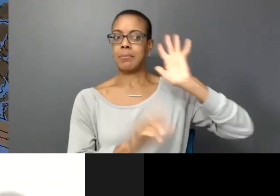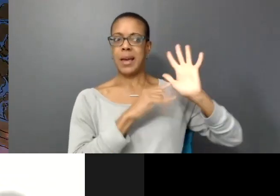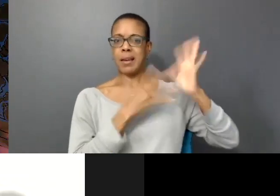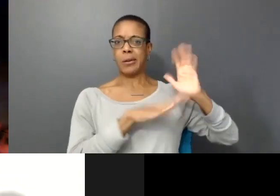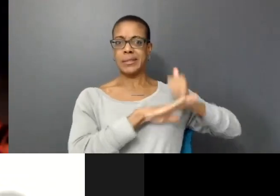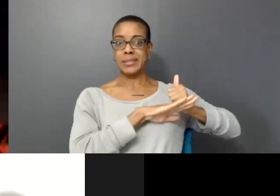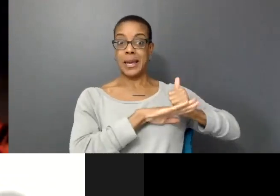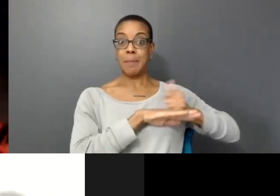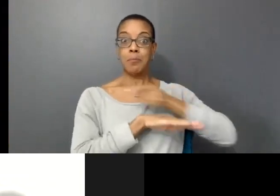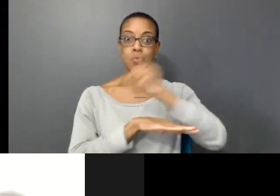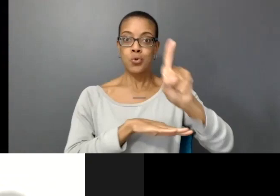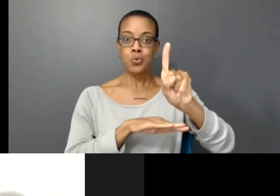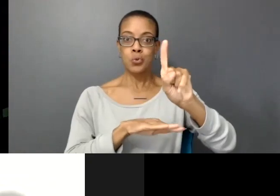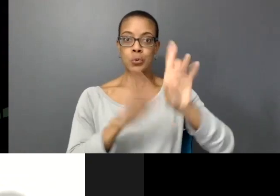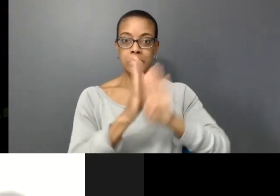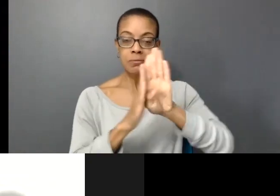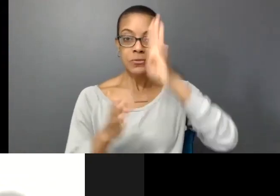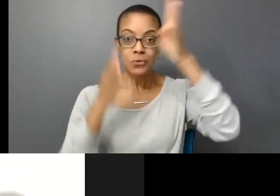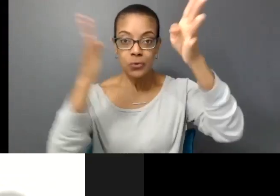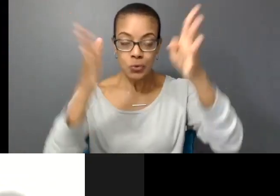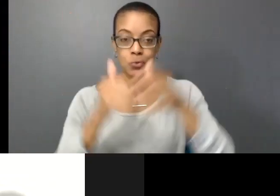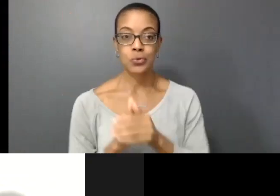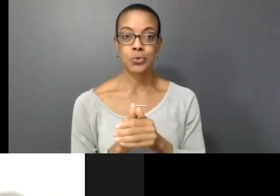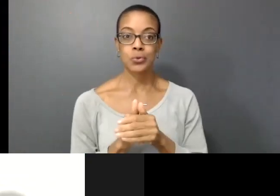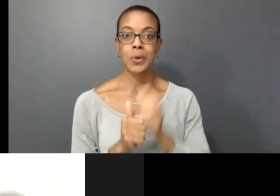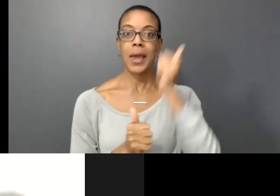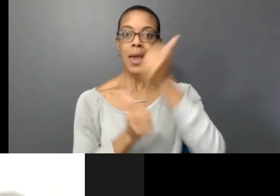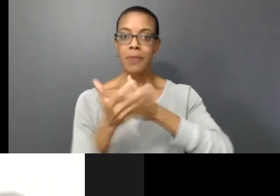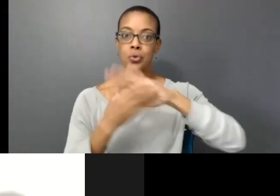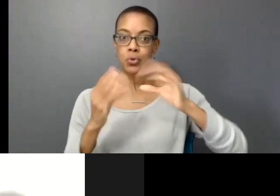Every so often the story will come to a choice point, then the performance will resume according